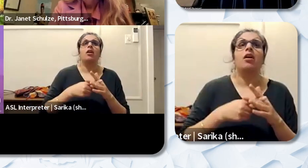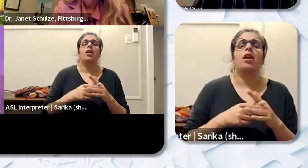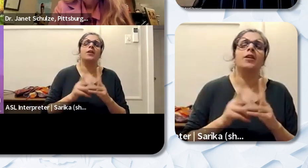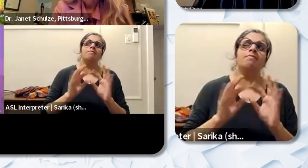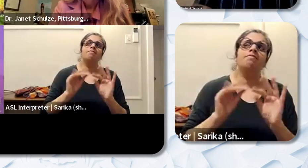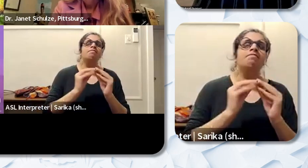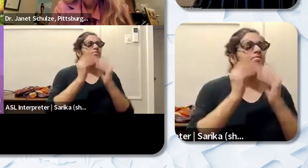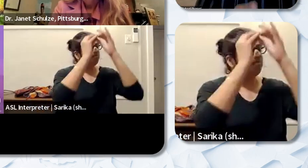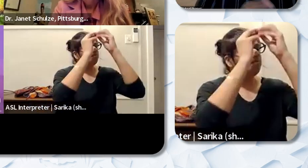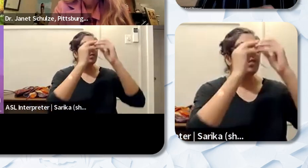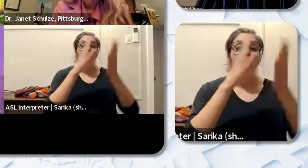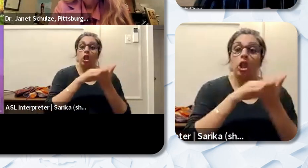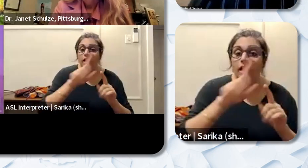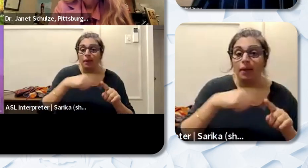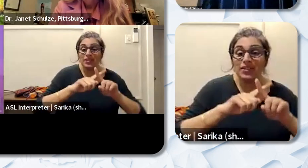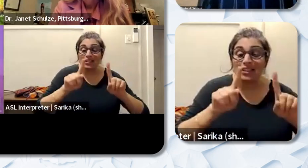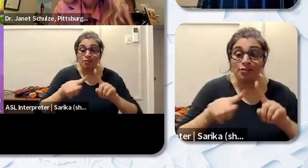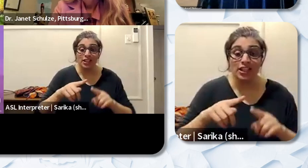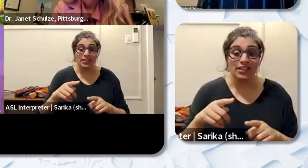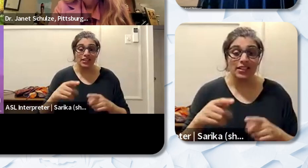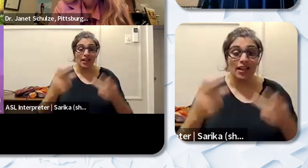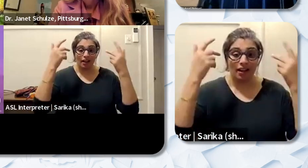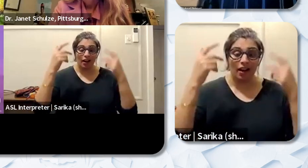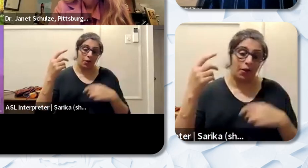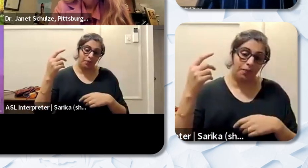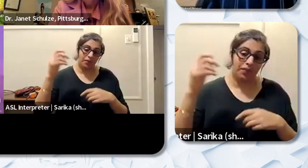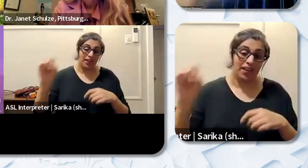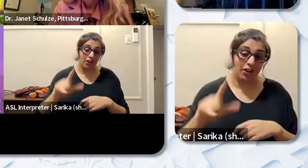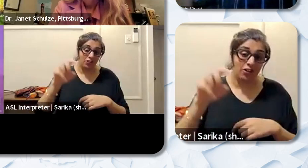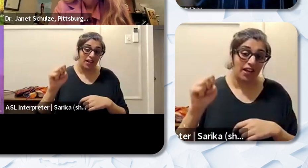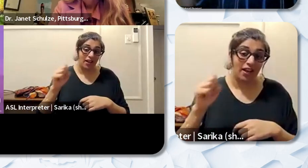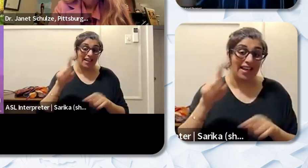hairstyles that as a Black male I could have. And one of the hair styles that was my hair was longer